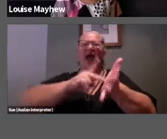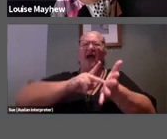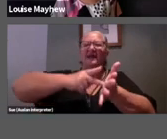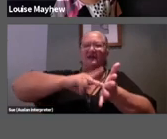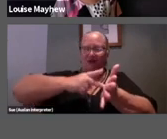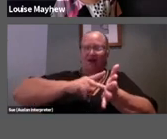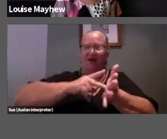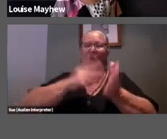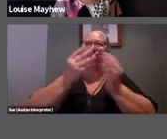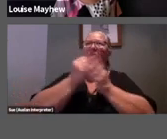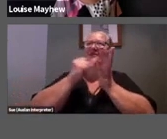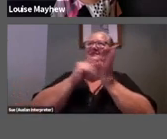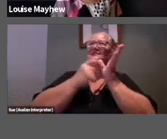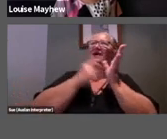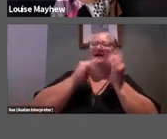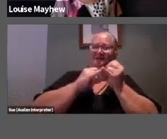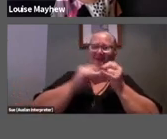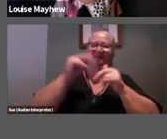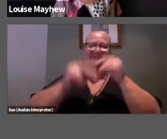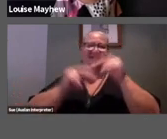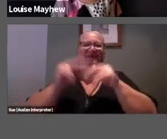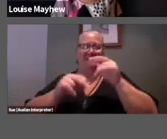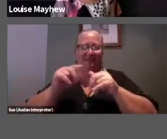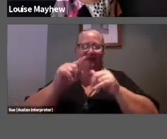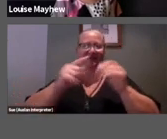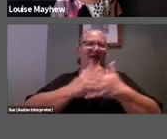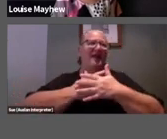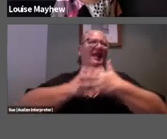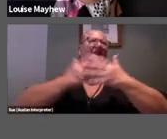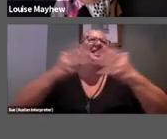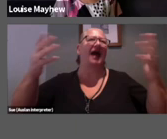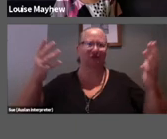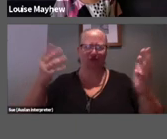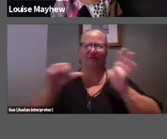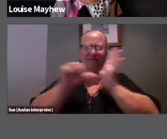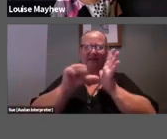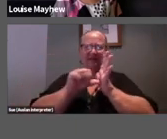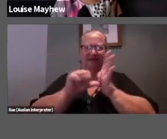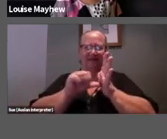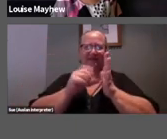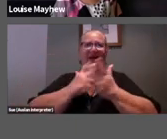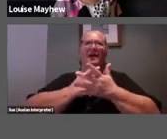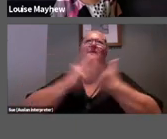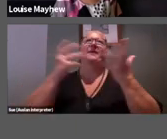experimental engineering, their large budgets, and their even bigger celebrity